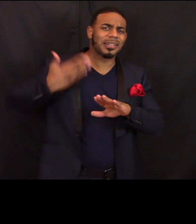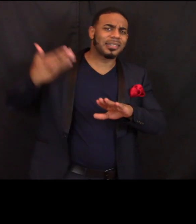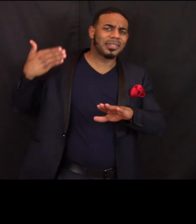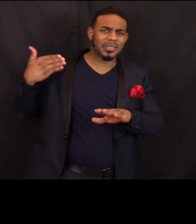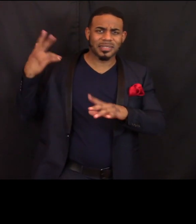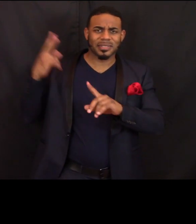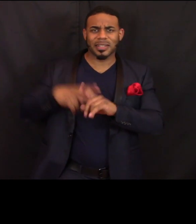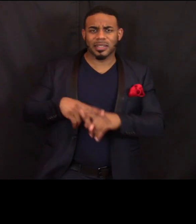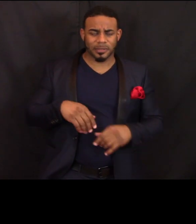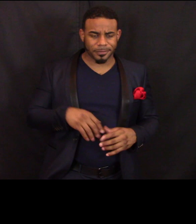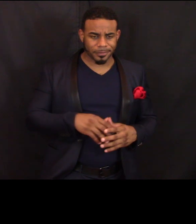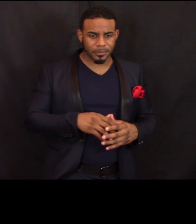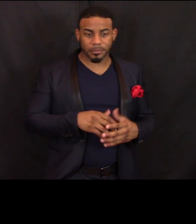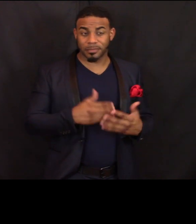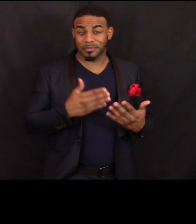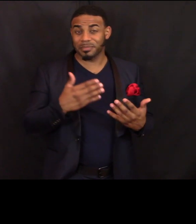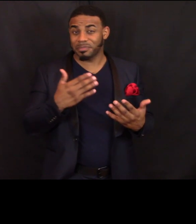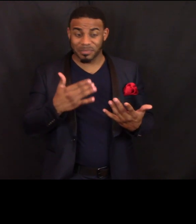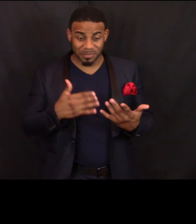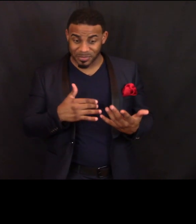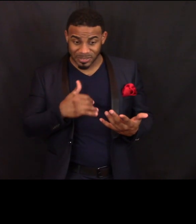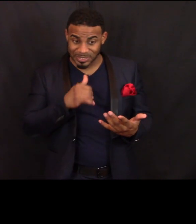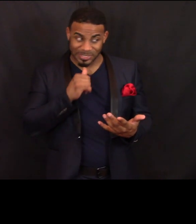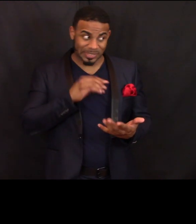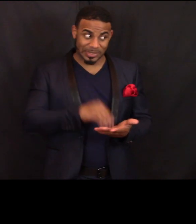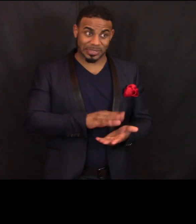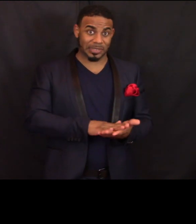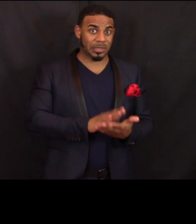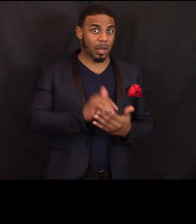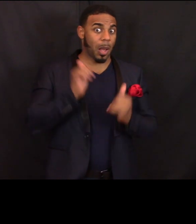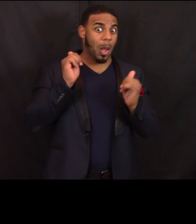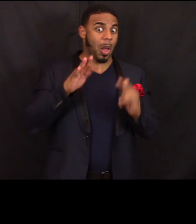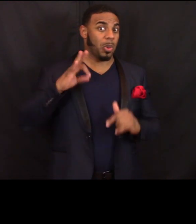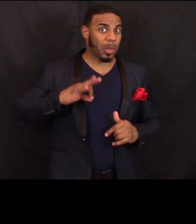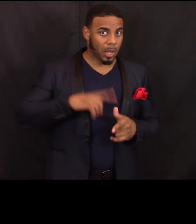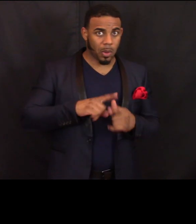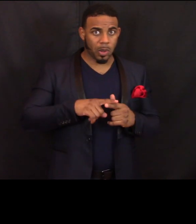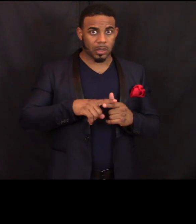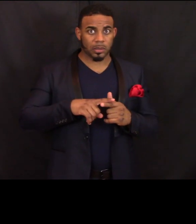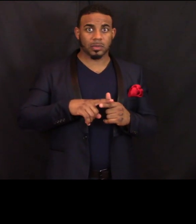or maybe you didn't claim all the credits or deductions that you should have,